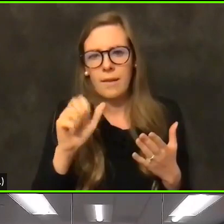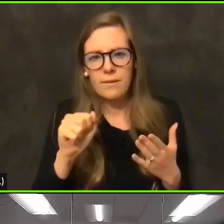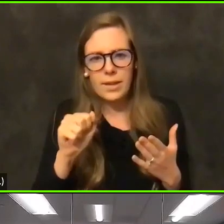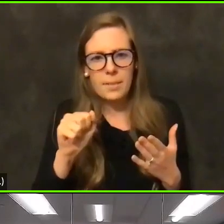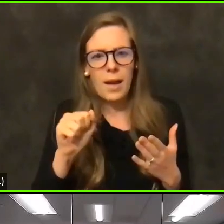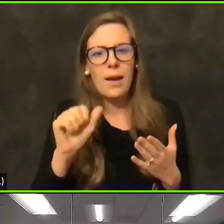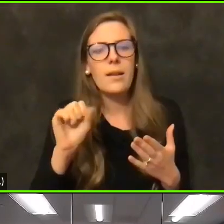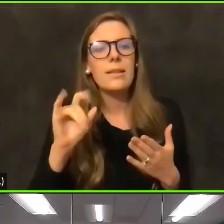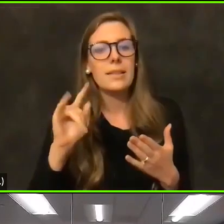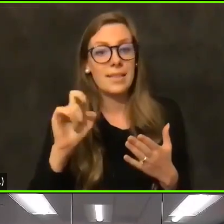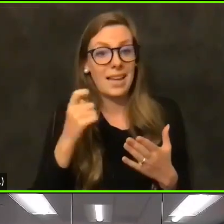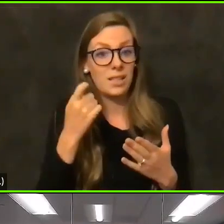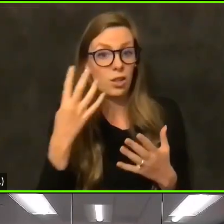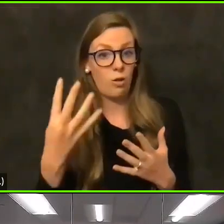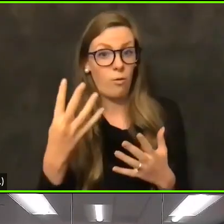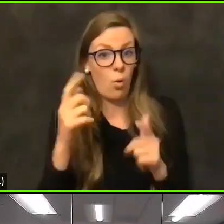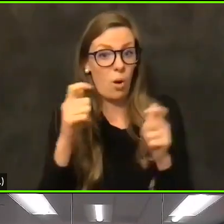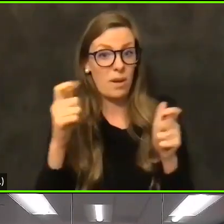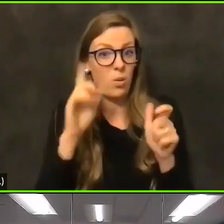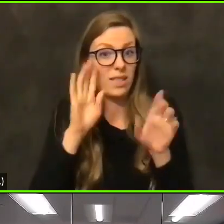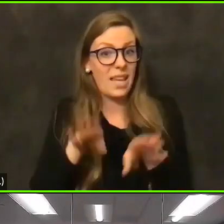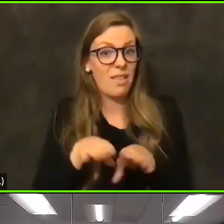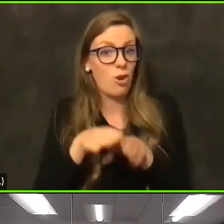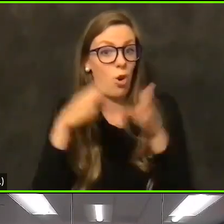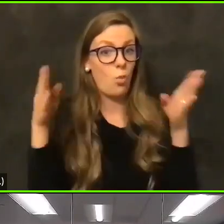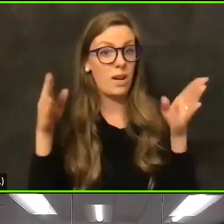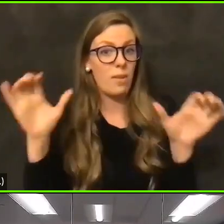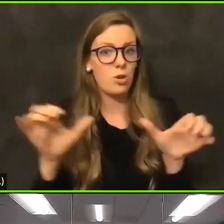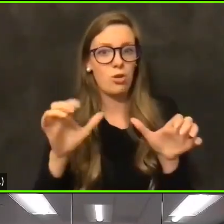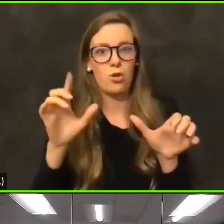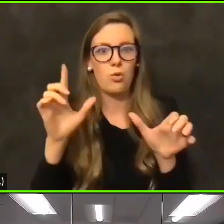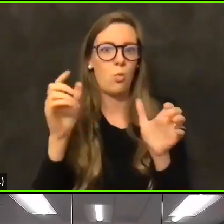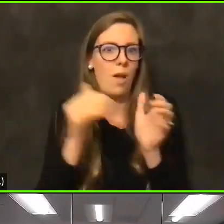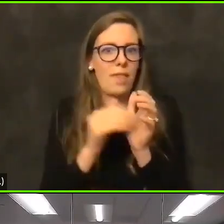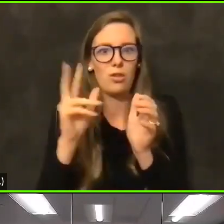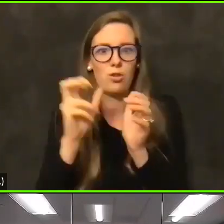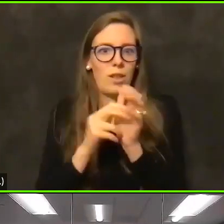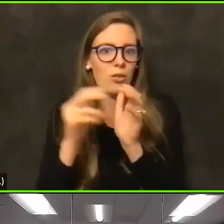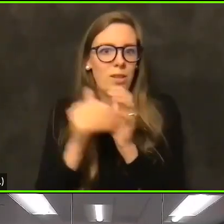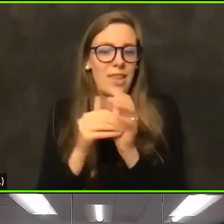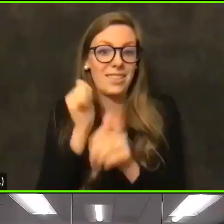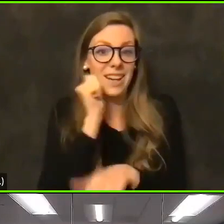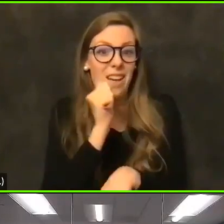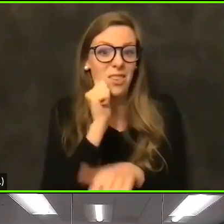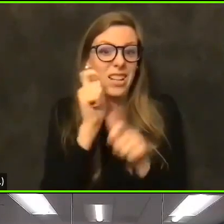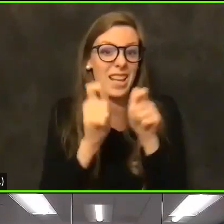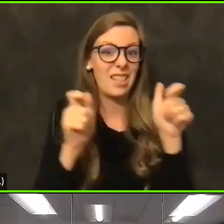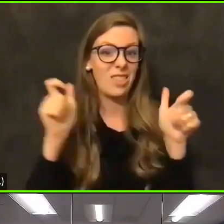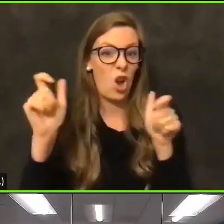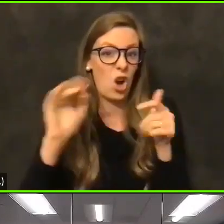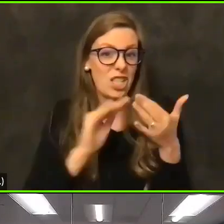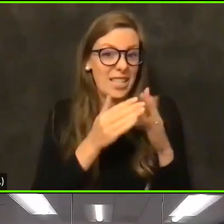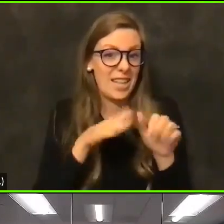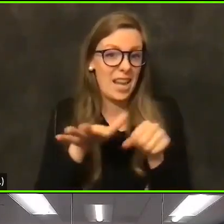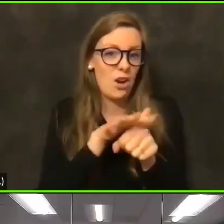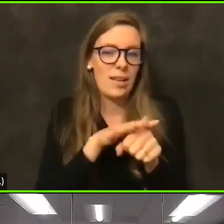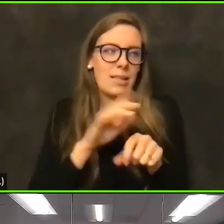opening up to do thousands of vaccines daily in large metropolitan areas. But those are not going to help us in